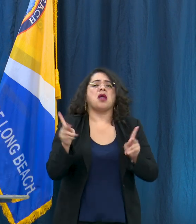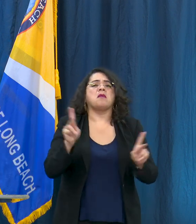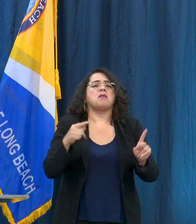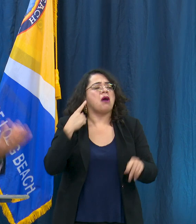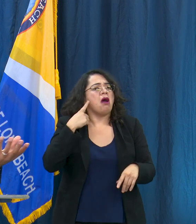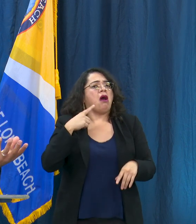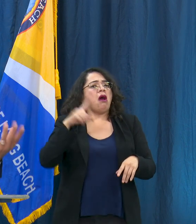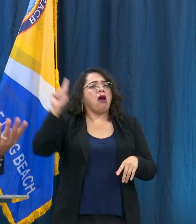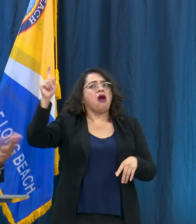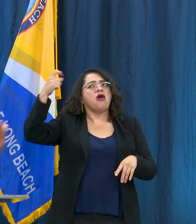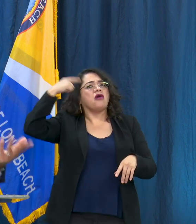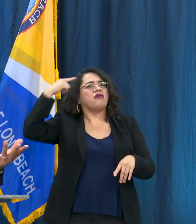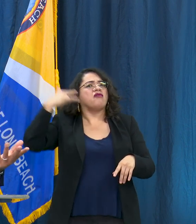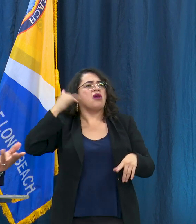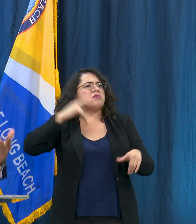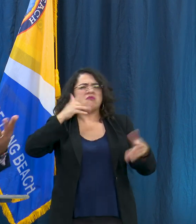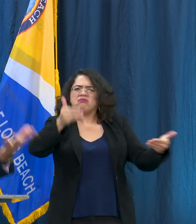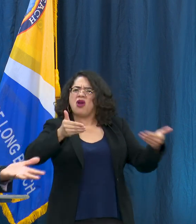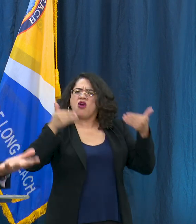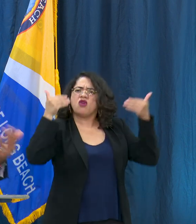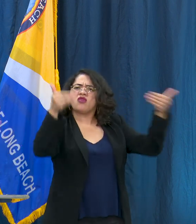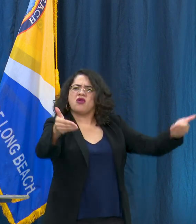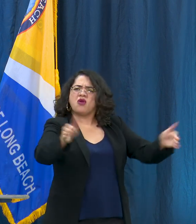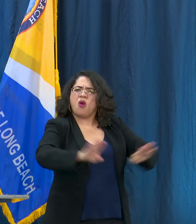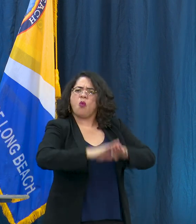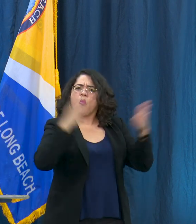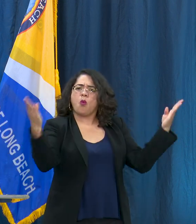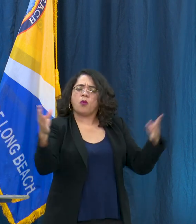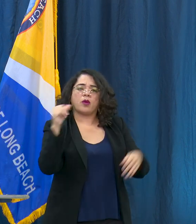the Governor allowed those that they would be allowed here in Long Beach or